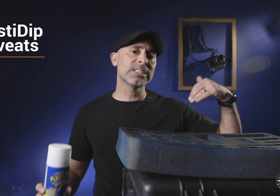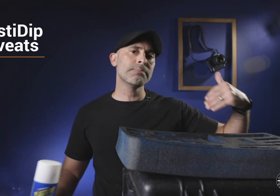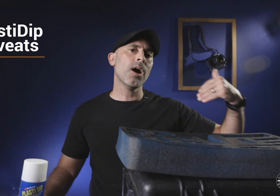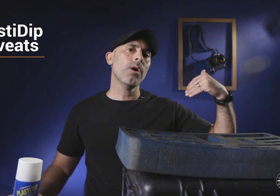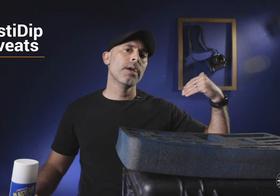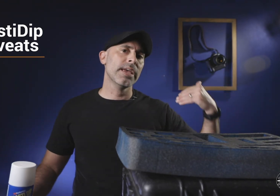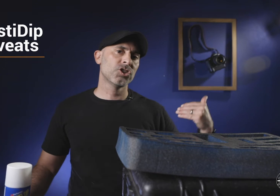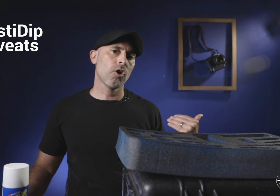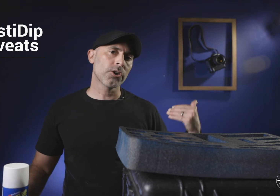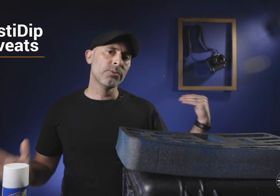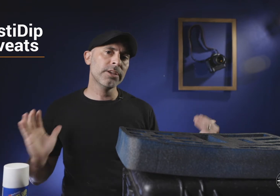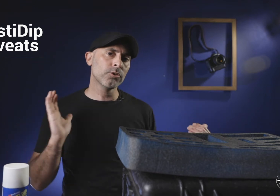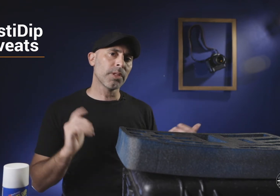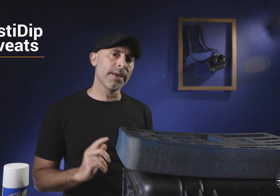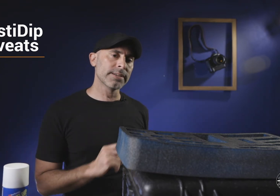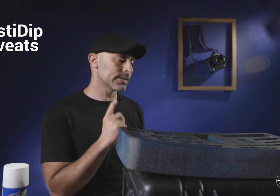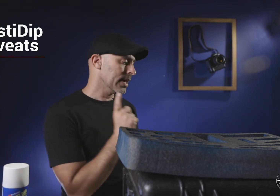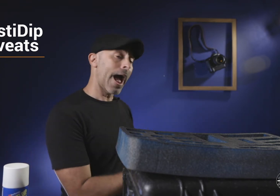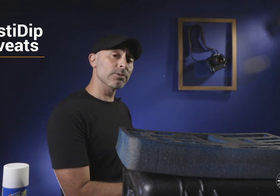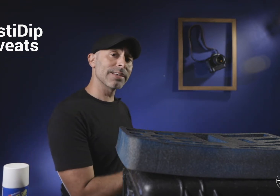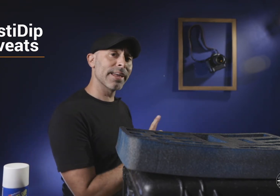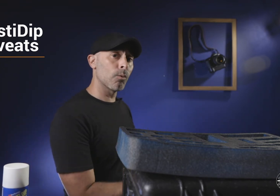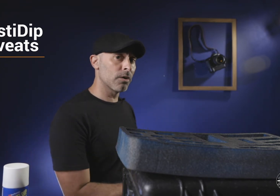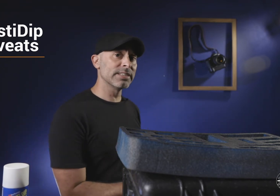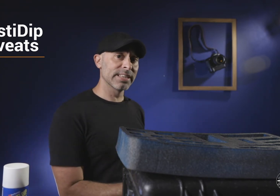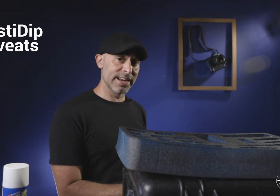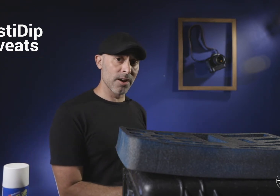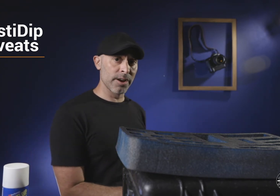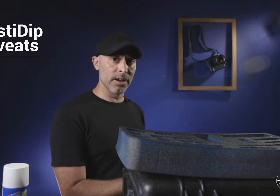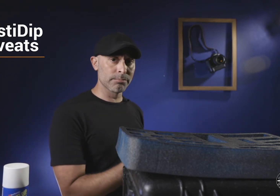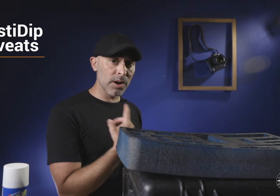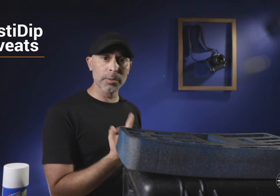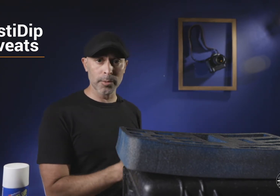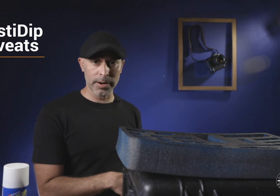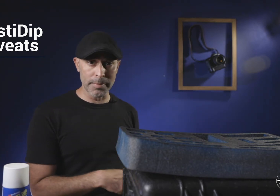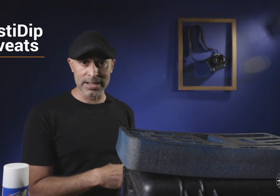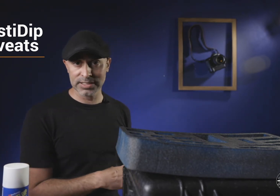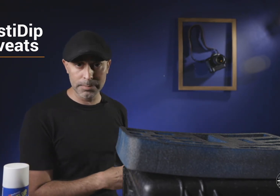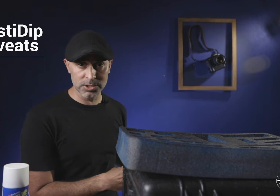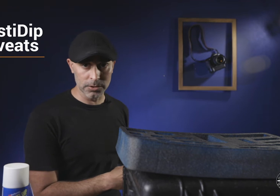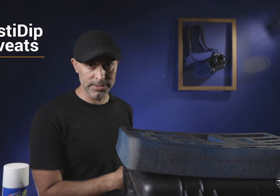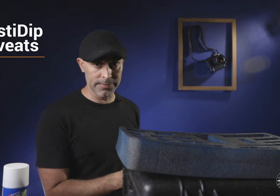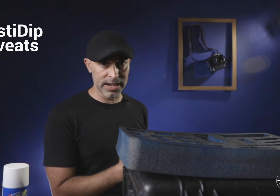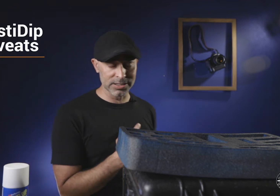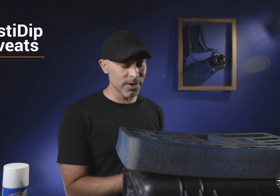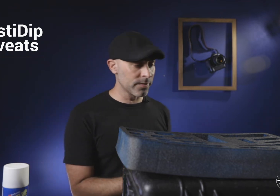the smell is strong you need to apply this outside in a well-ventilated area preferably wearing a mask keep yourself safe guys it's very